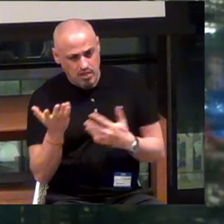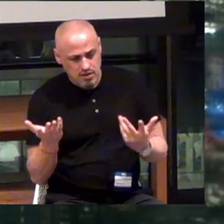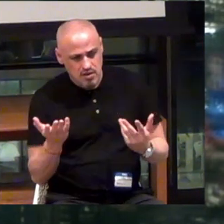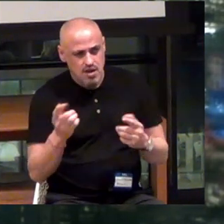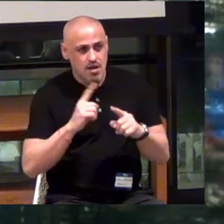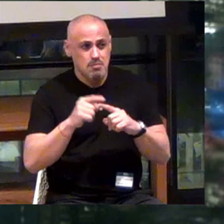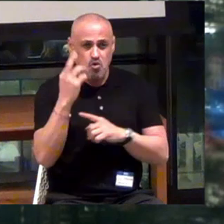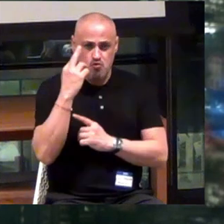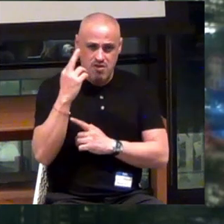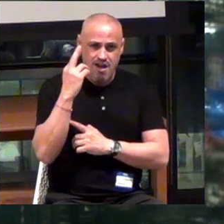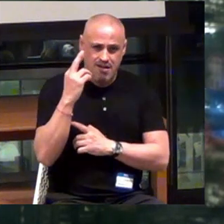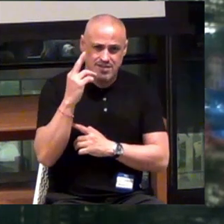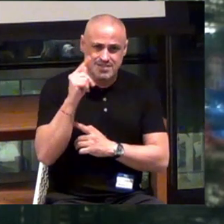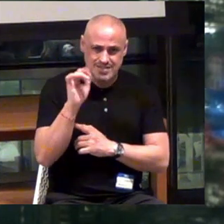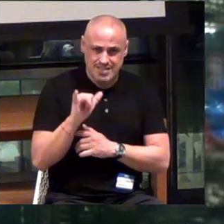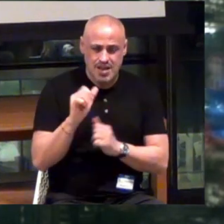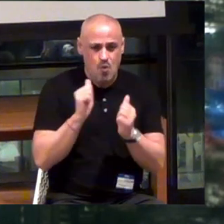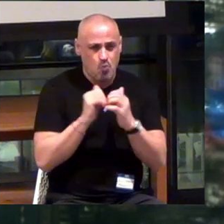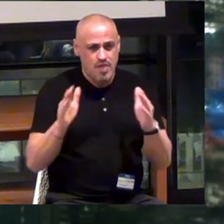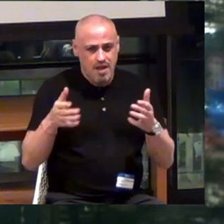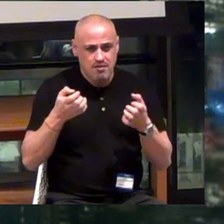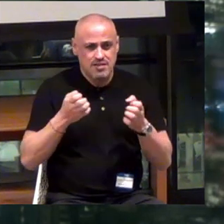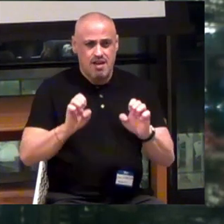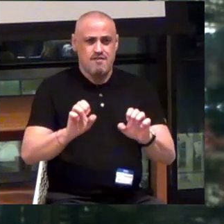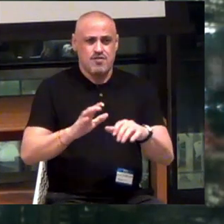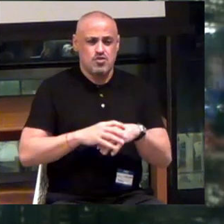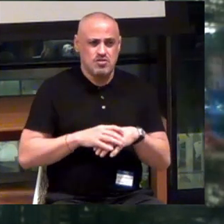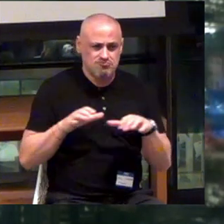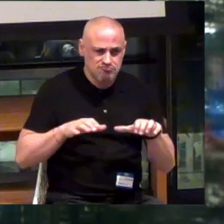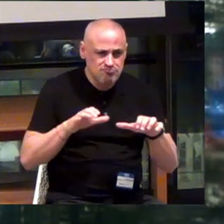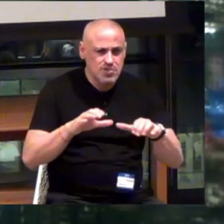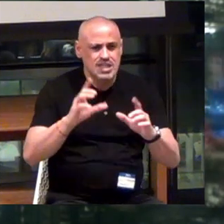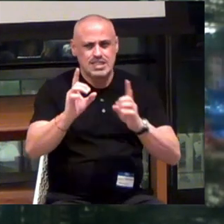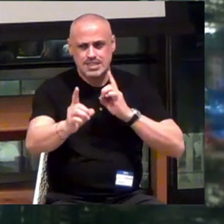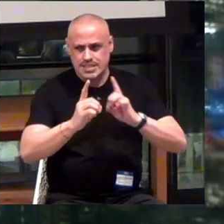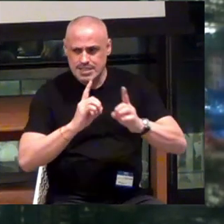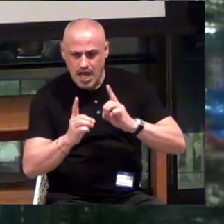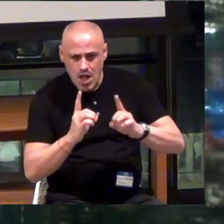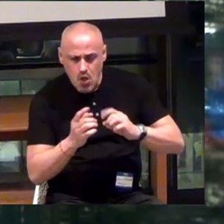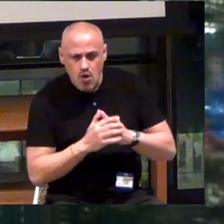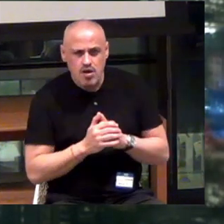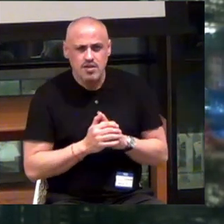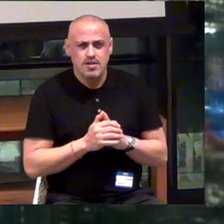But the reality is that without the effort and without the dialogue, it will be very